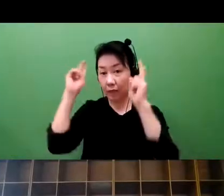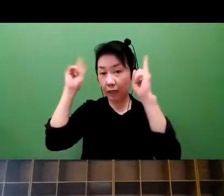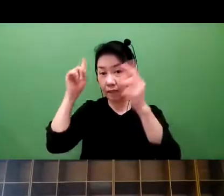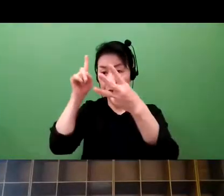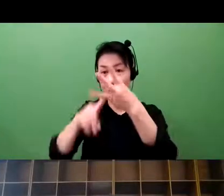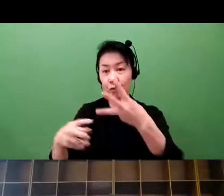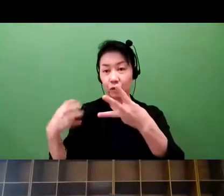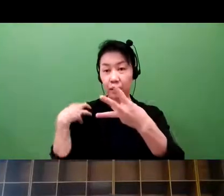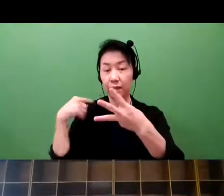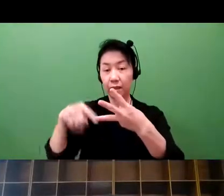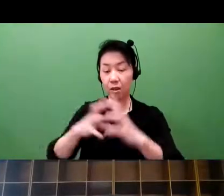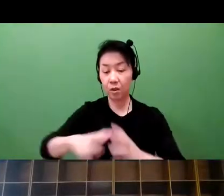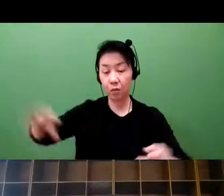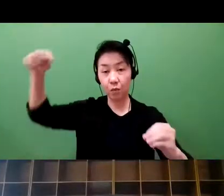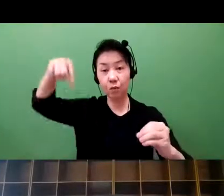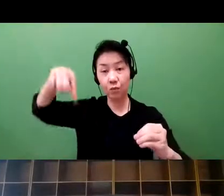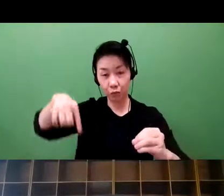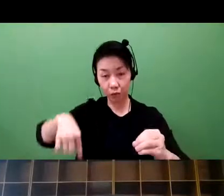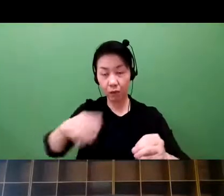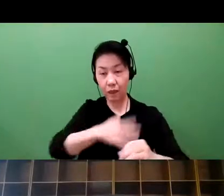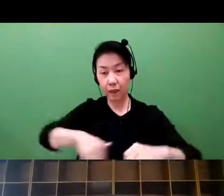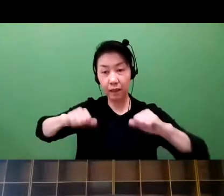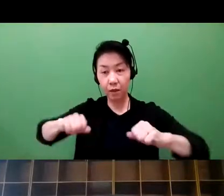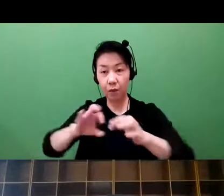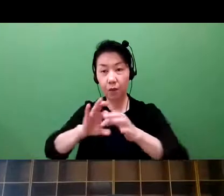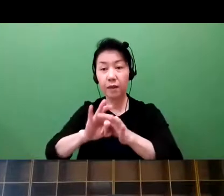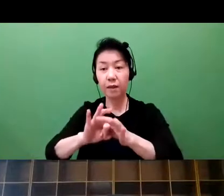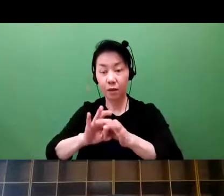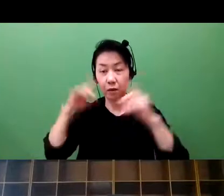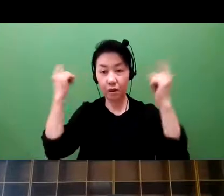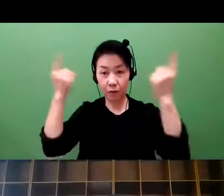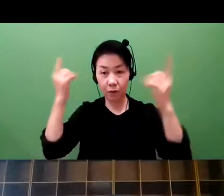MedPeer here has come to host the health tech event here in Japan.